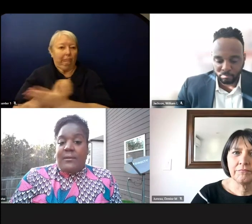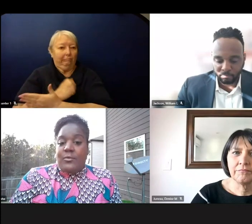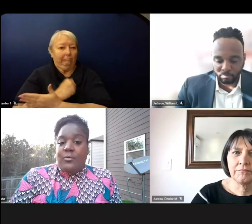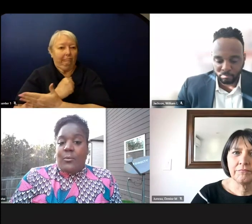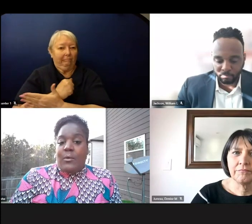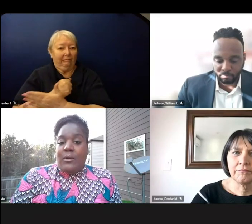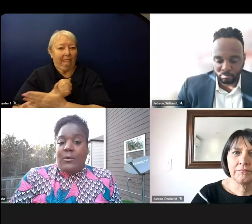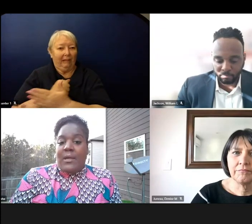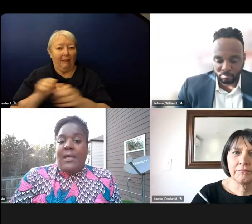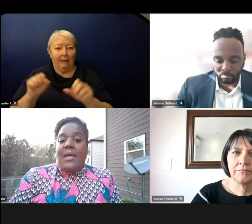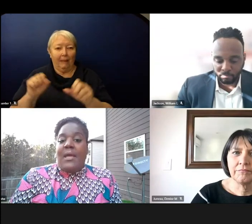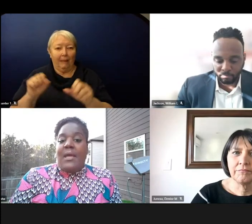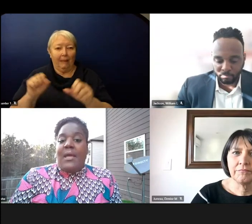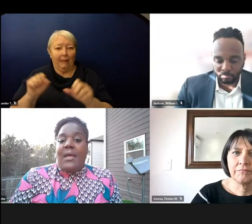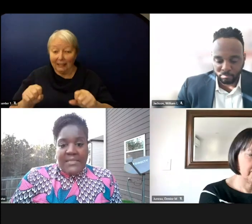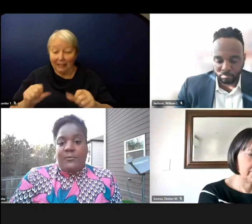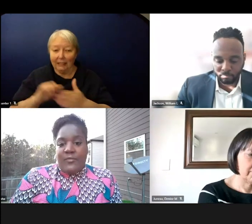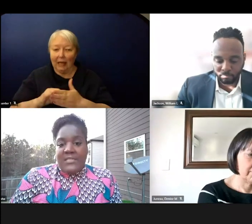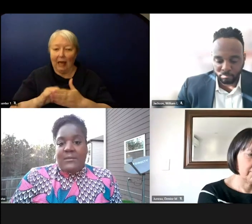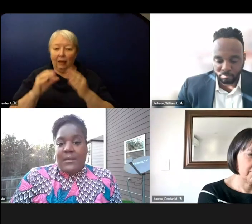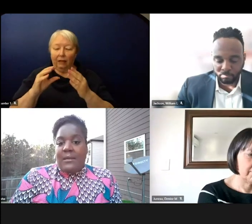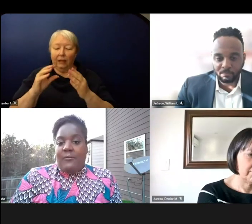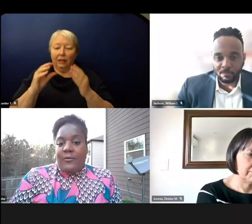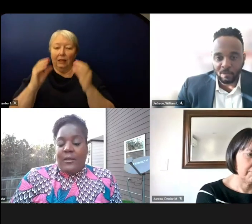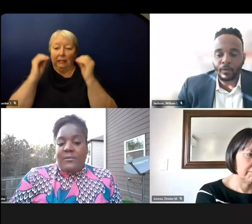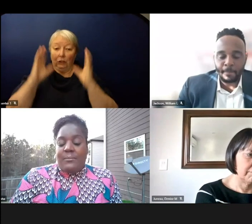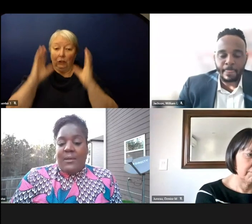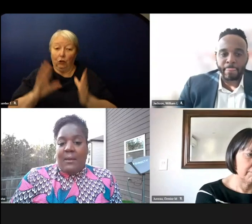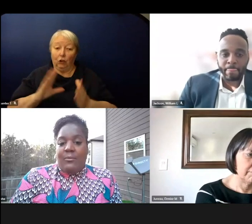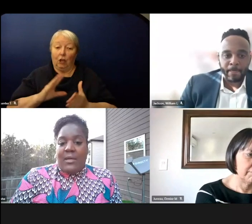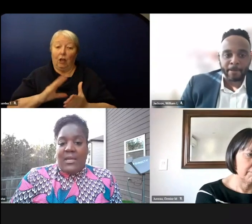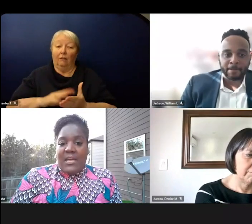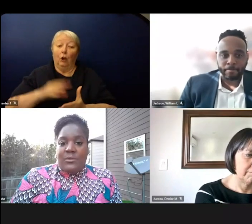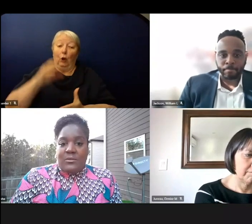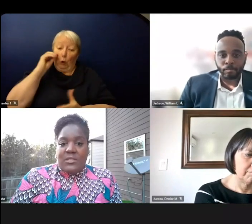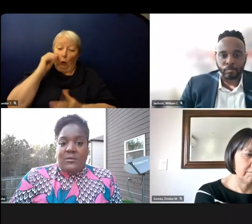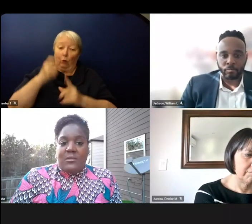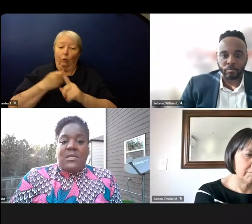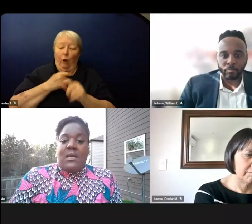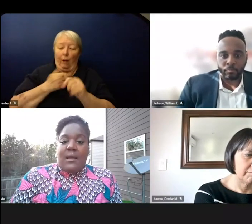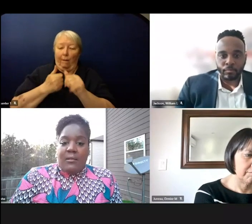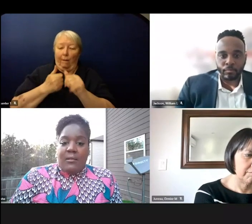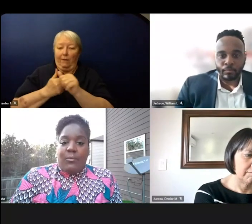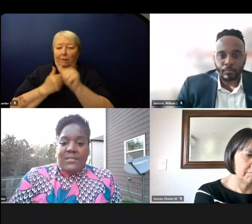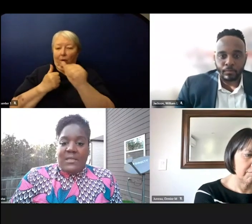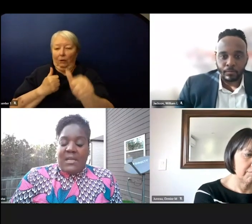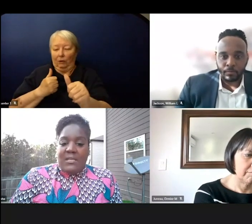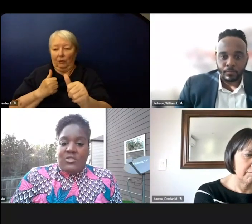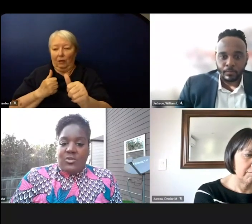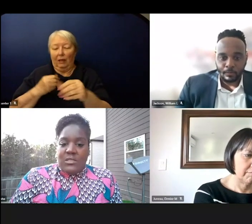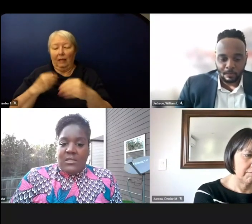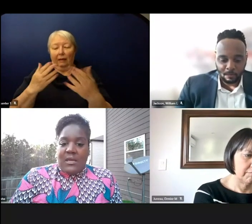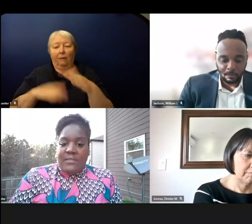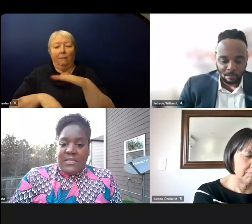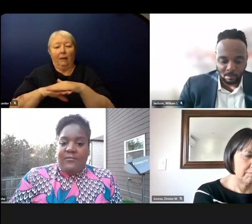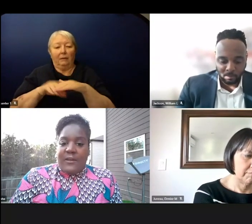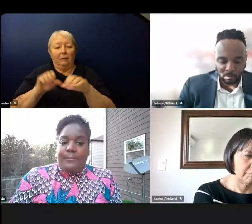remote learning and give maximum flexibility for them to be able to engage with their students in the ways that they instructionally see fit.